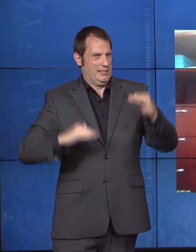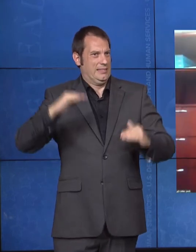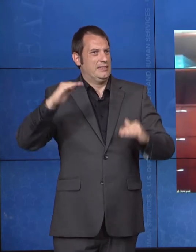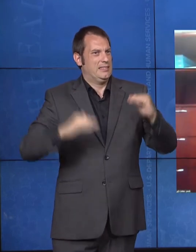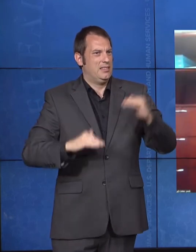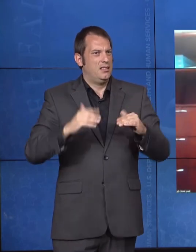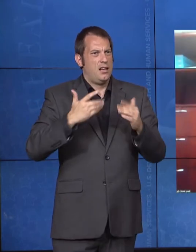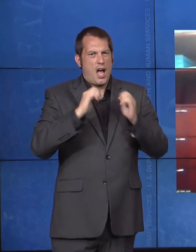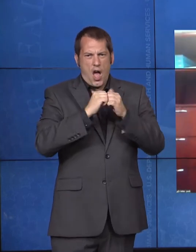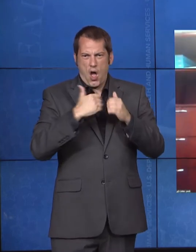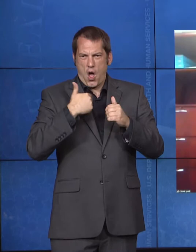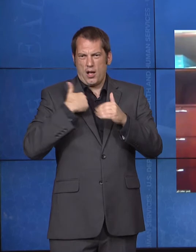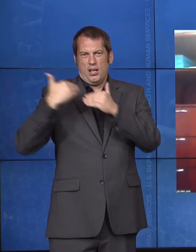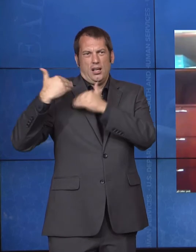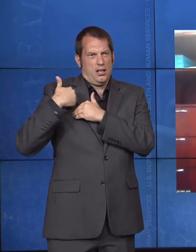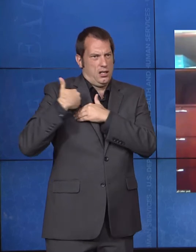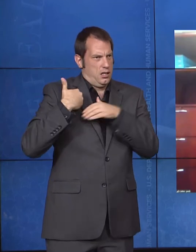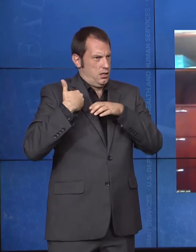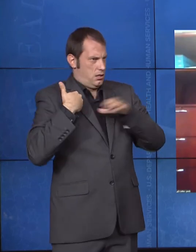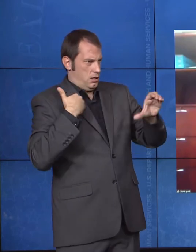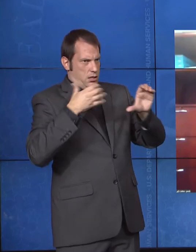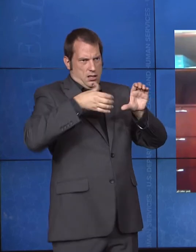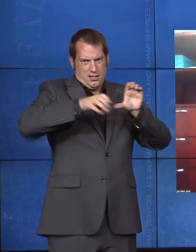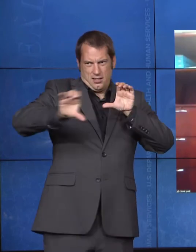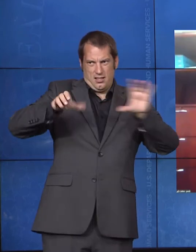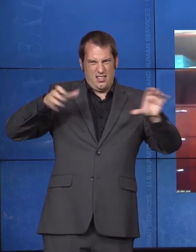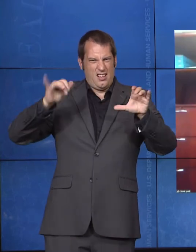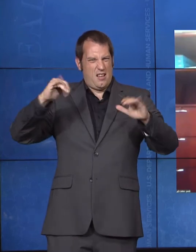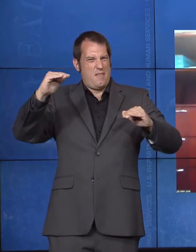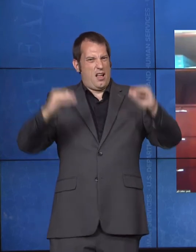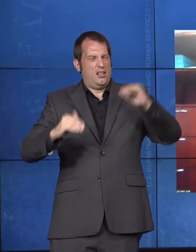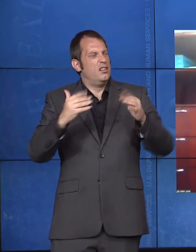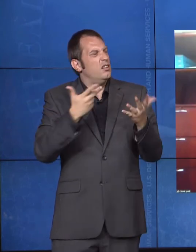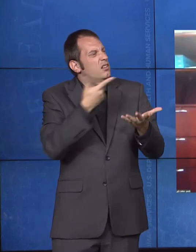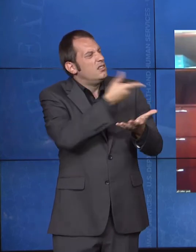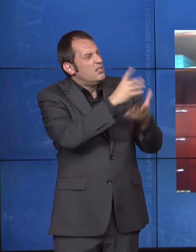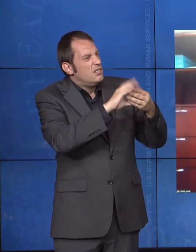Calder Lynch: It's a huge issue for us and for our state partners. I think, as you